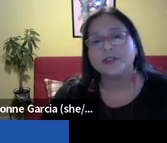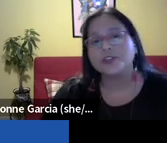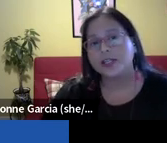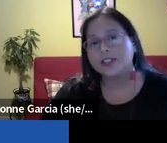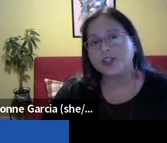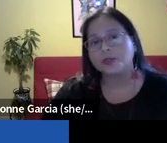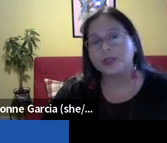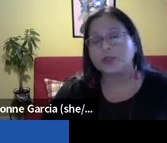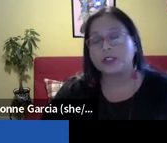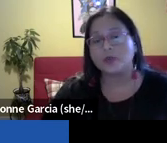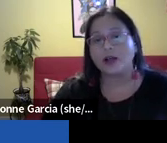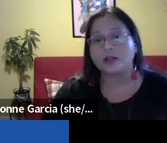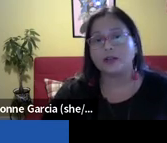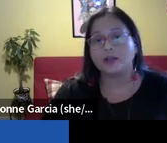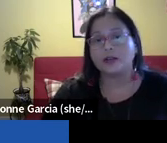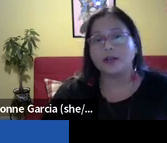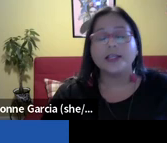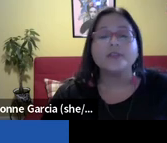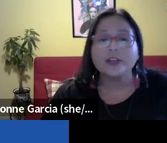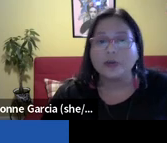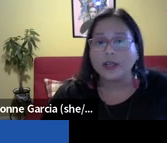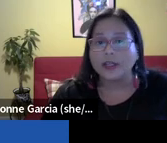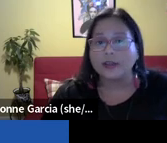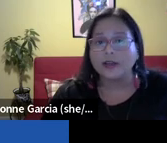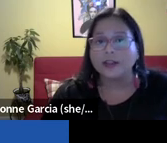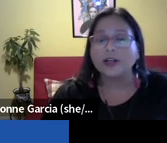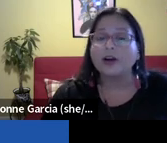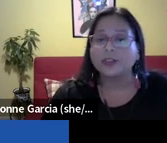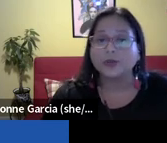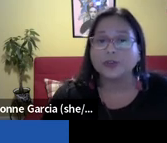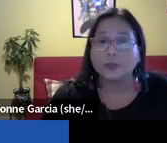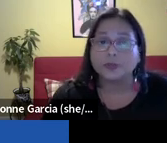abortion rights - and even penalizing or criminalizing it - and they have been assailing the bodily autonomy and safety of transgender people as well.